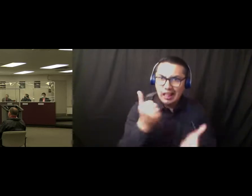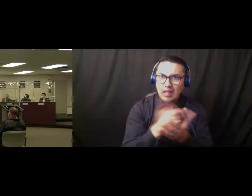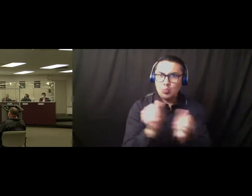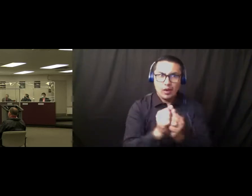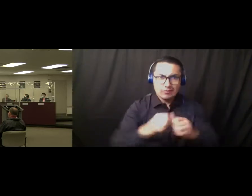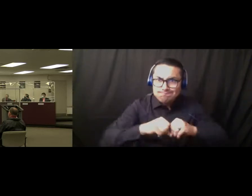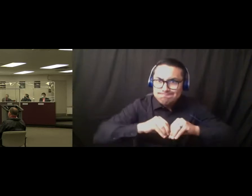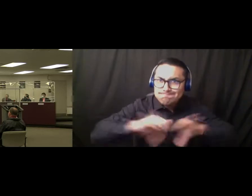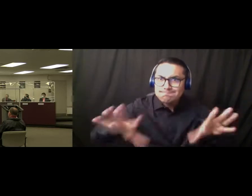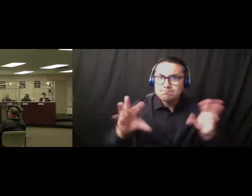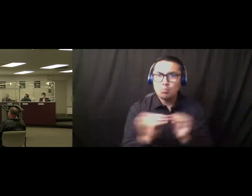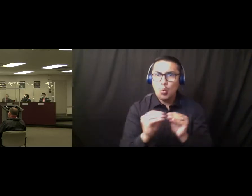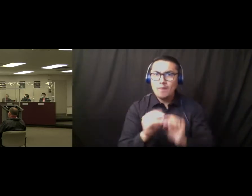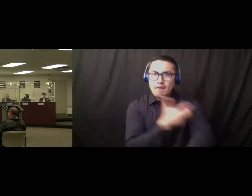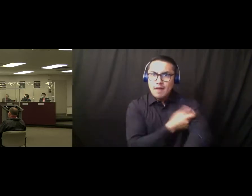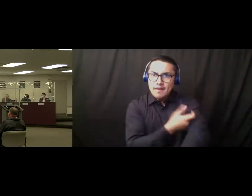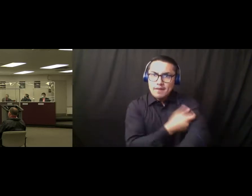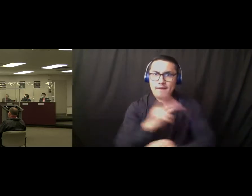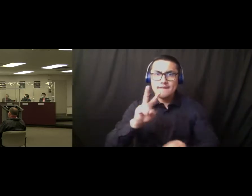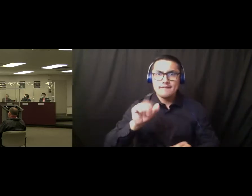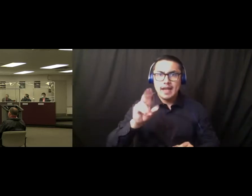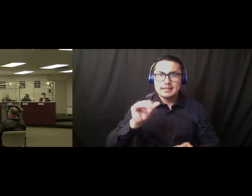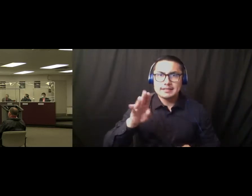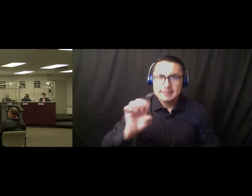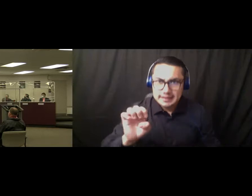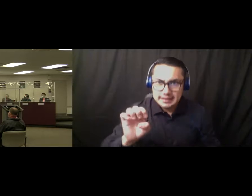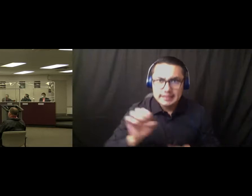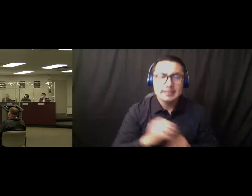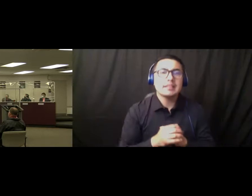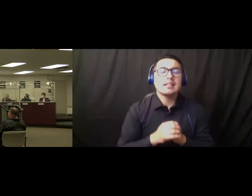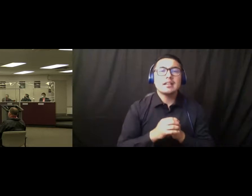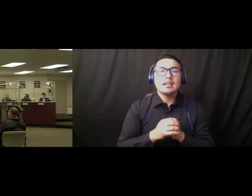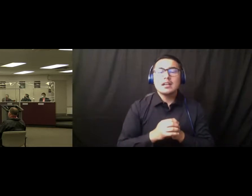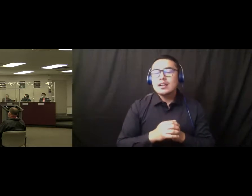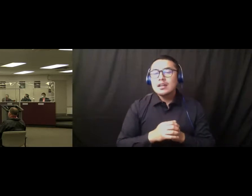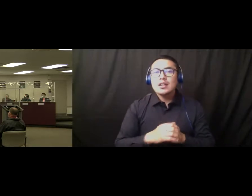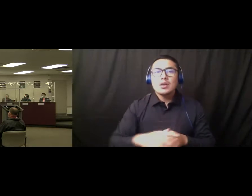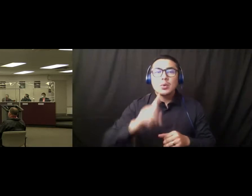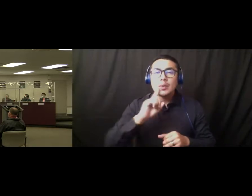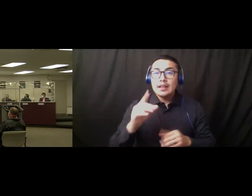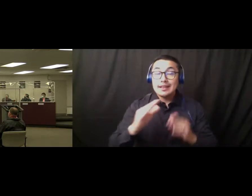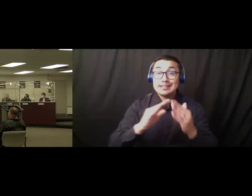educational institutions or educational employees. Um, the City of Lancaster in partnership with